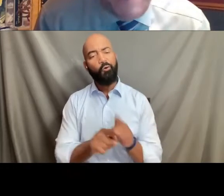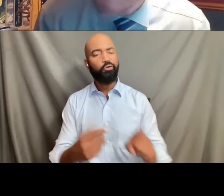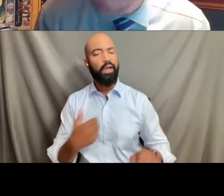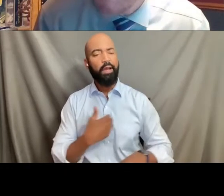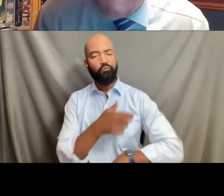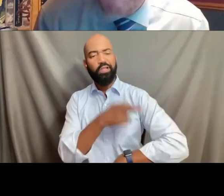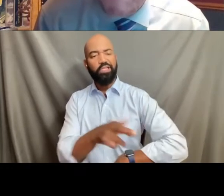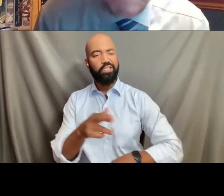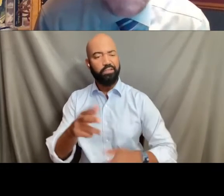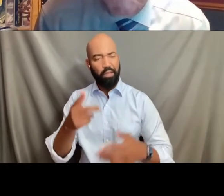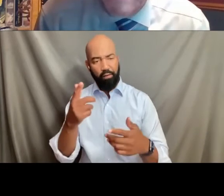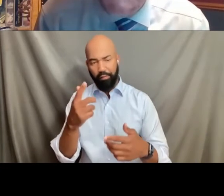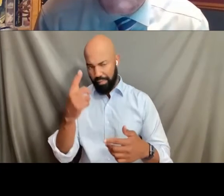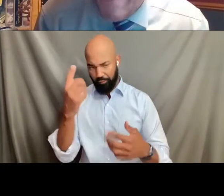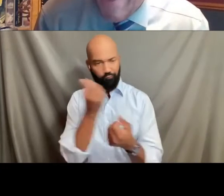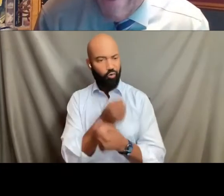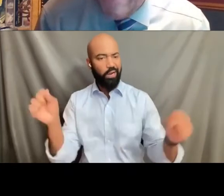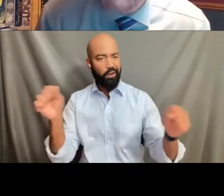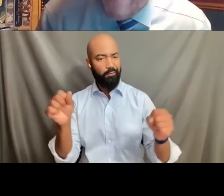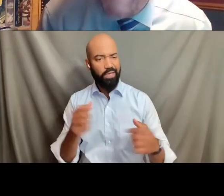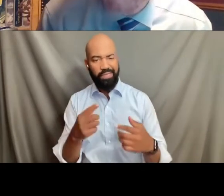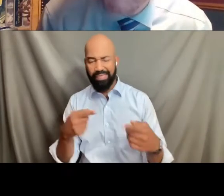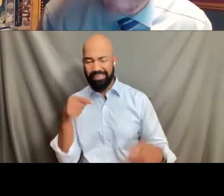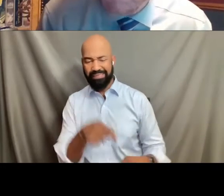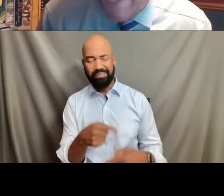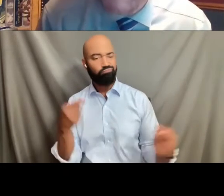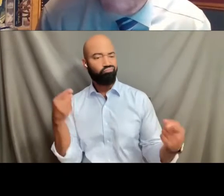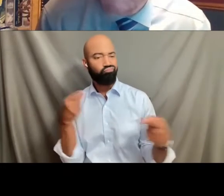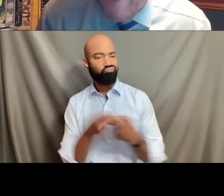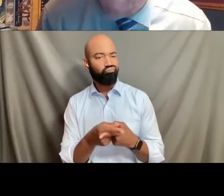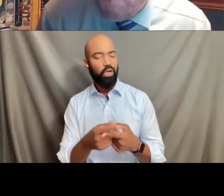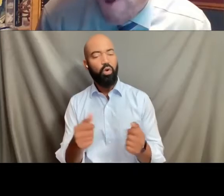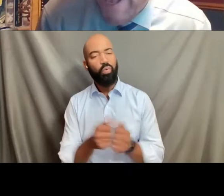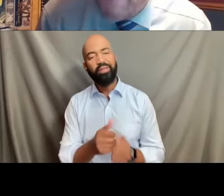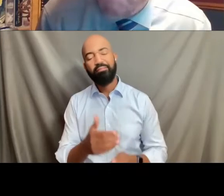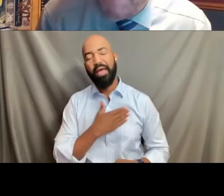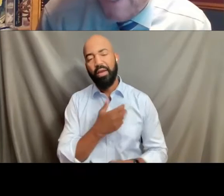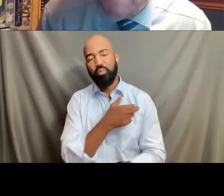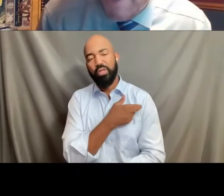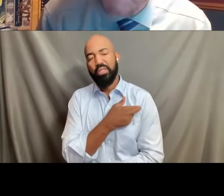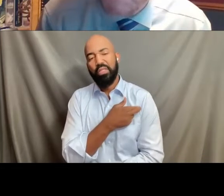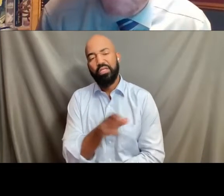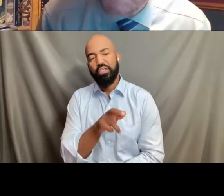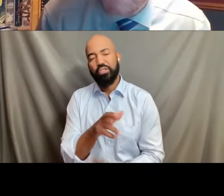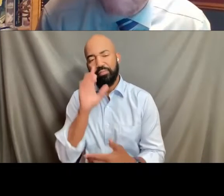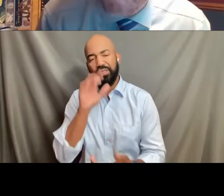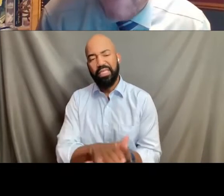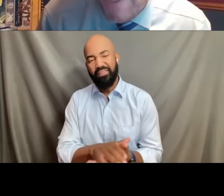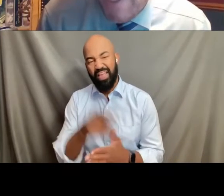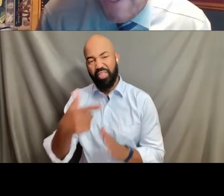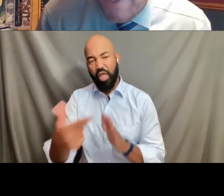this is contrary to my religious beliefs and I am going to challenge that law as being unconstitutional.